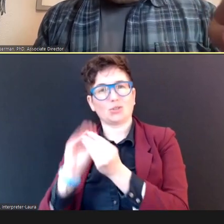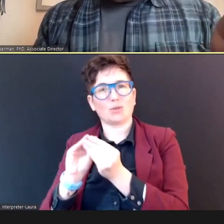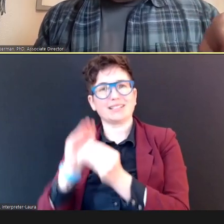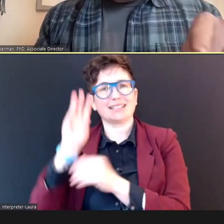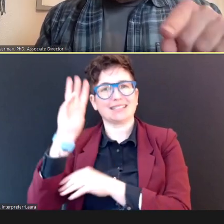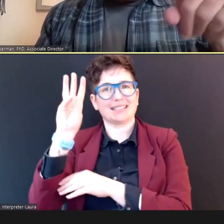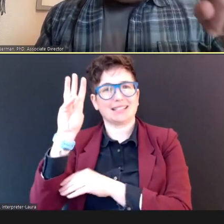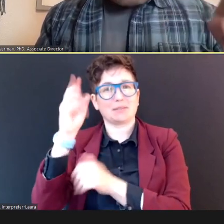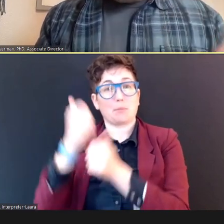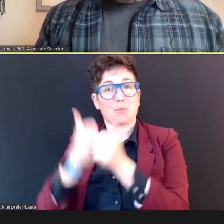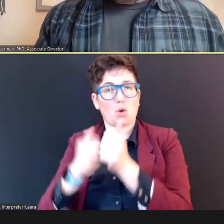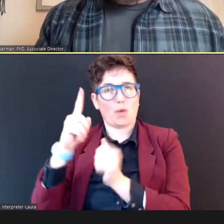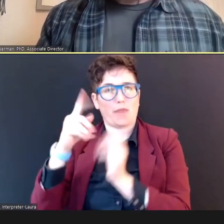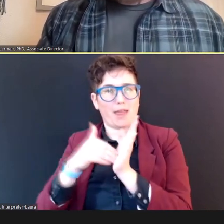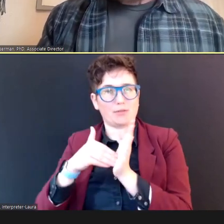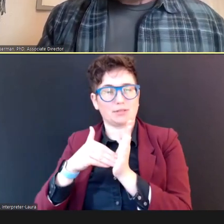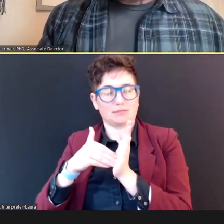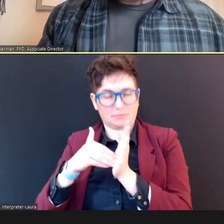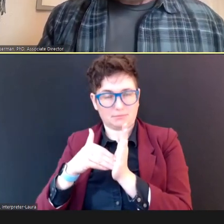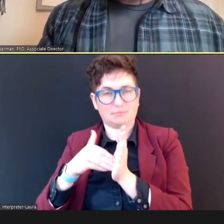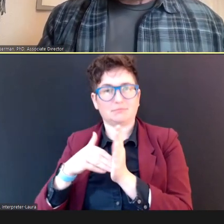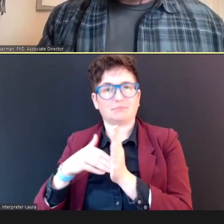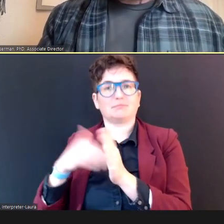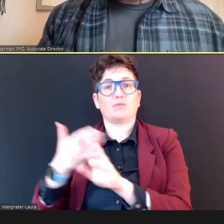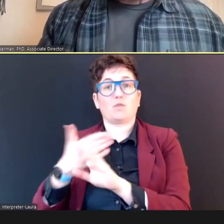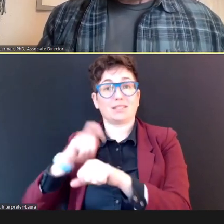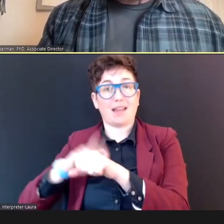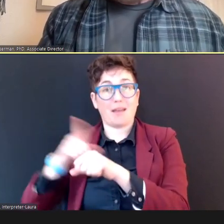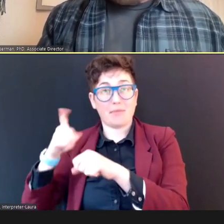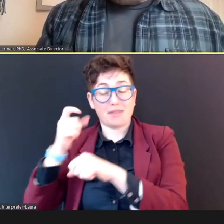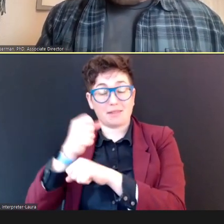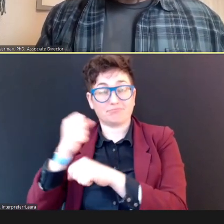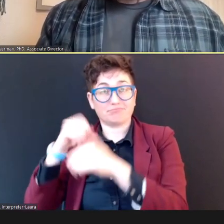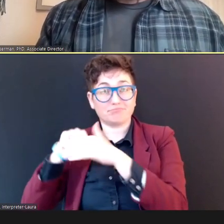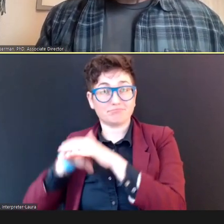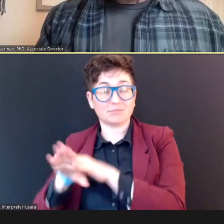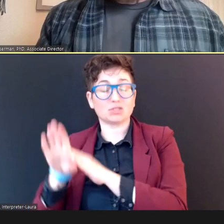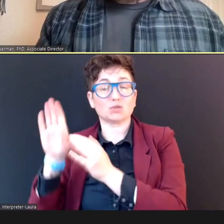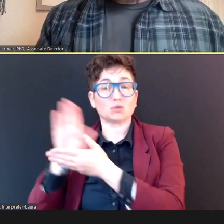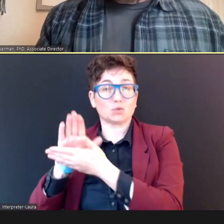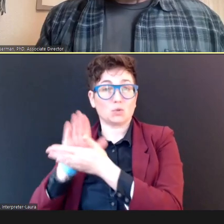by the time children enter school. And so.... We want to stay on top of that.